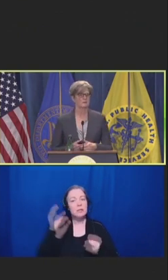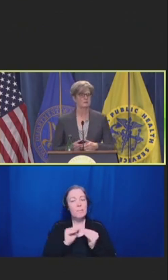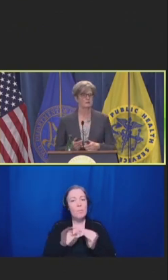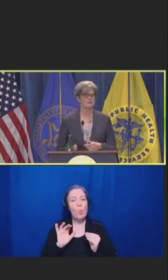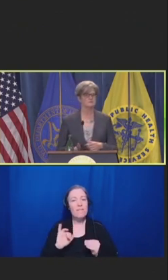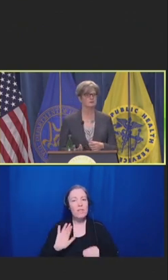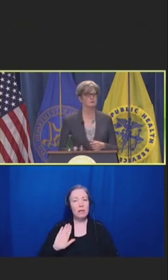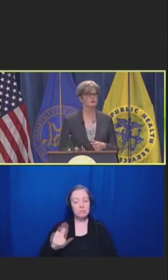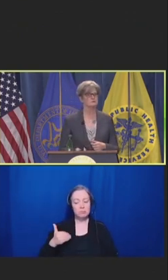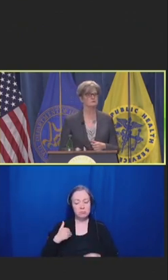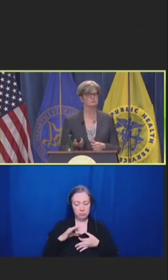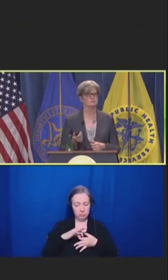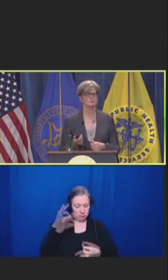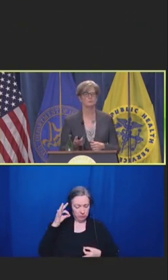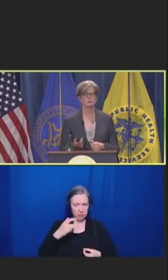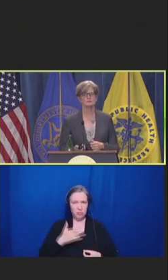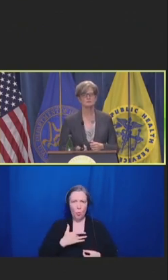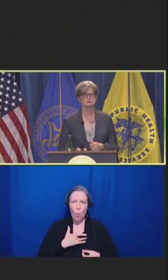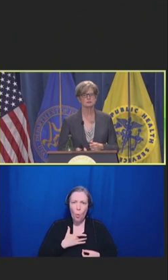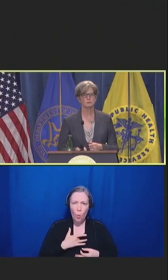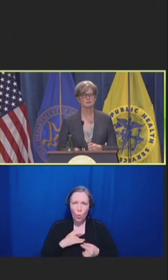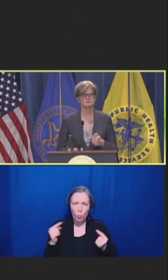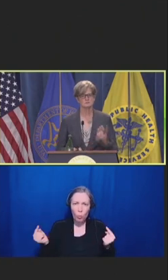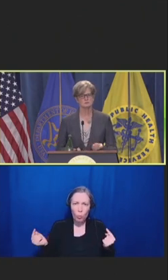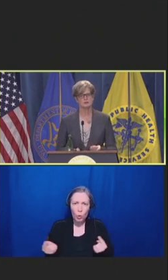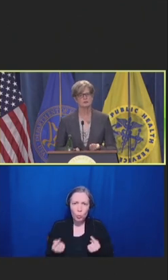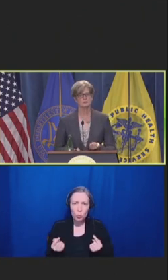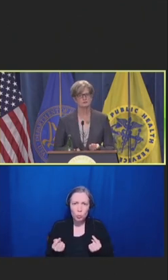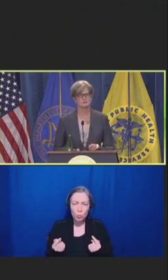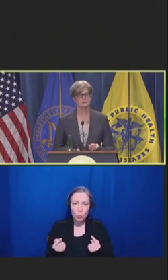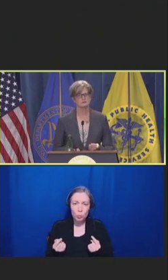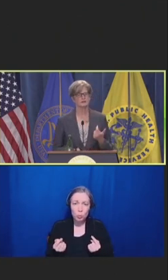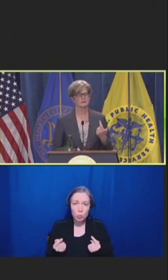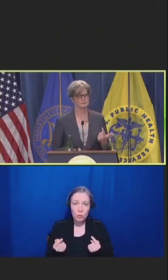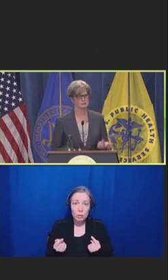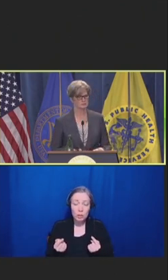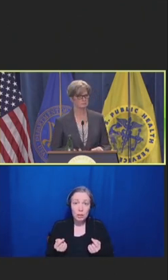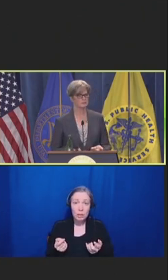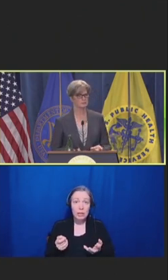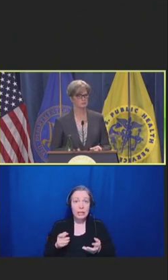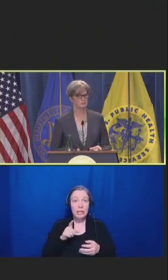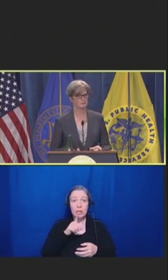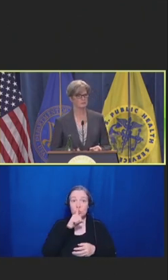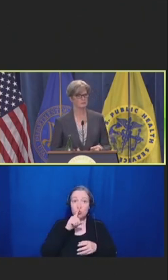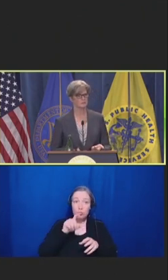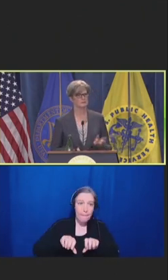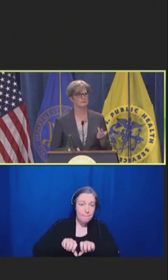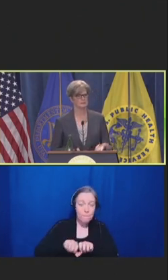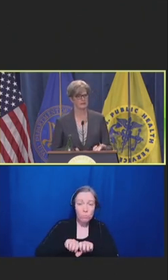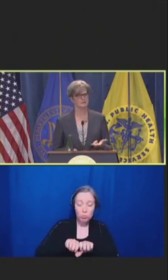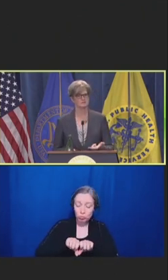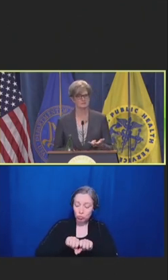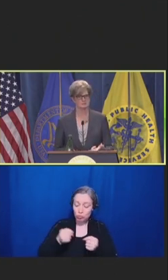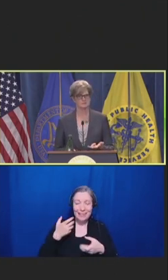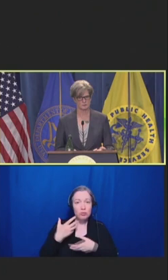And what he said was that moral injury was betrayal by a legitimate authority in a high-stake